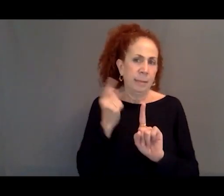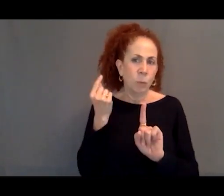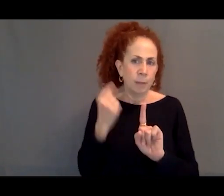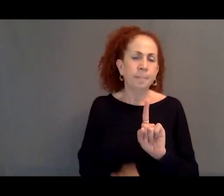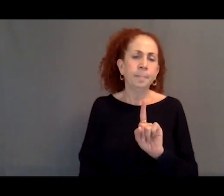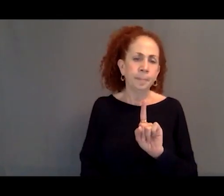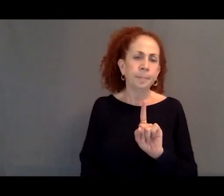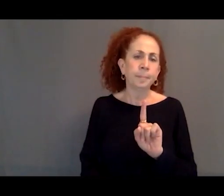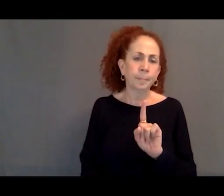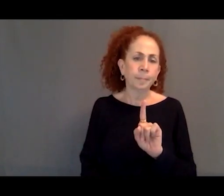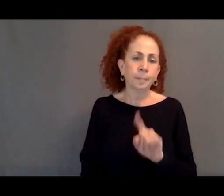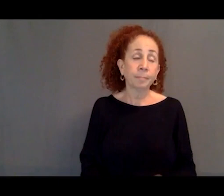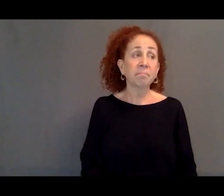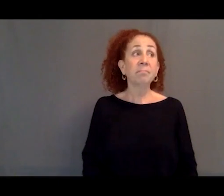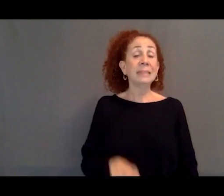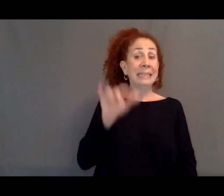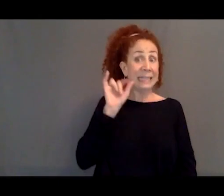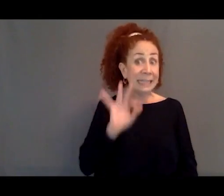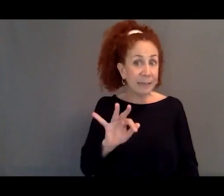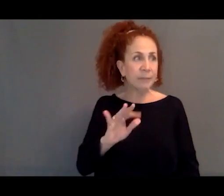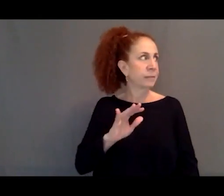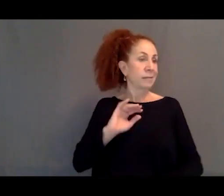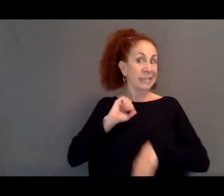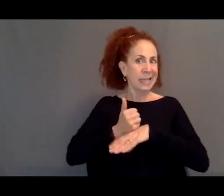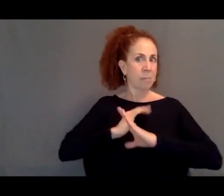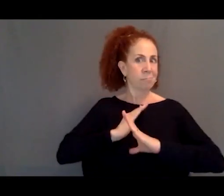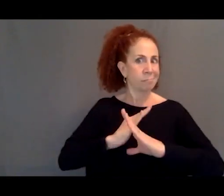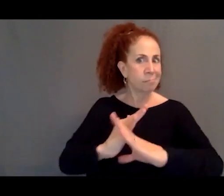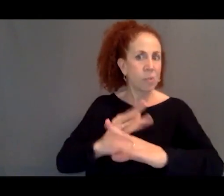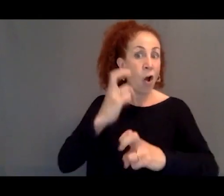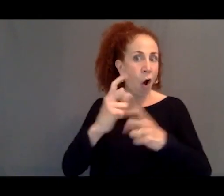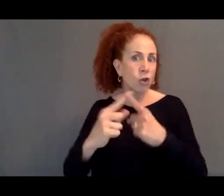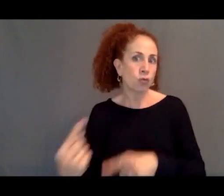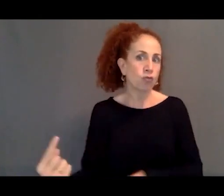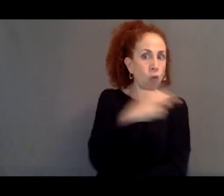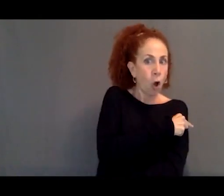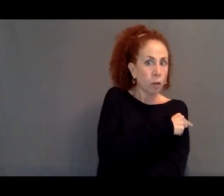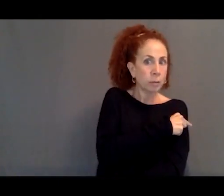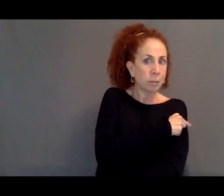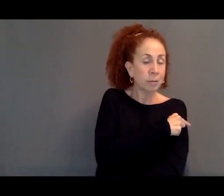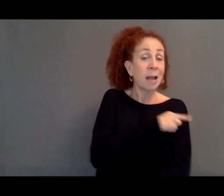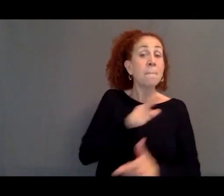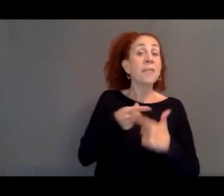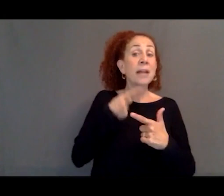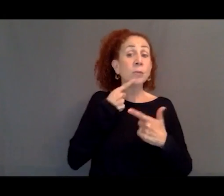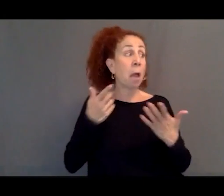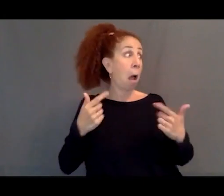is, if you make it really hard to cross but you say, look, we're not actually causing the death,